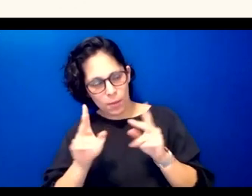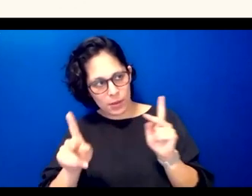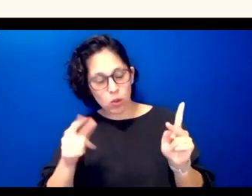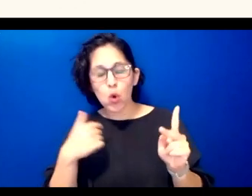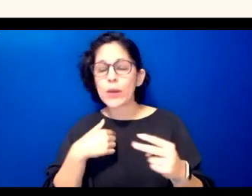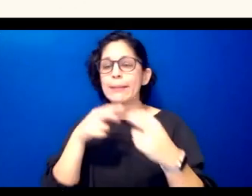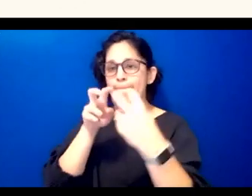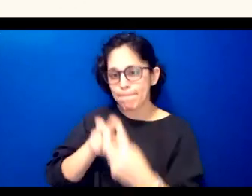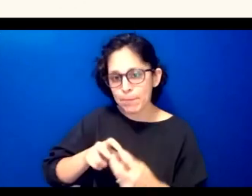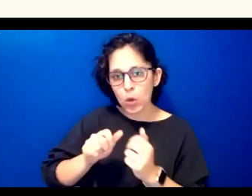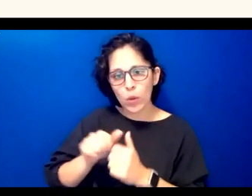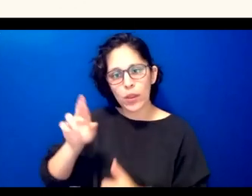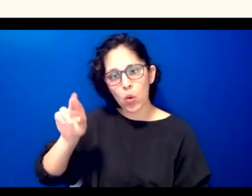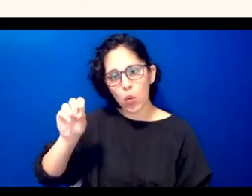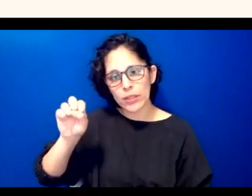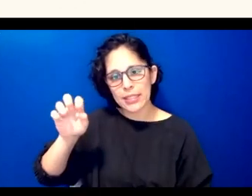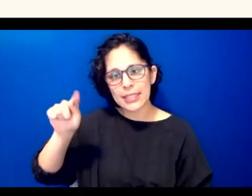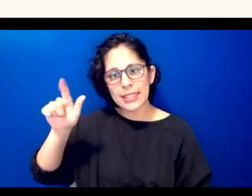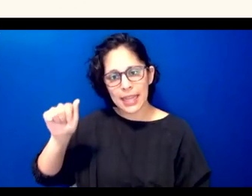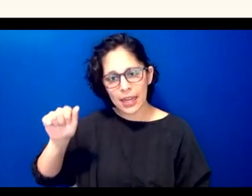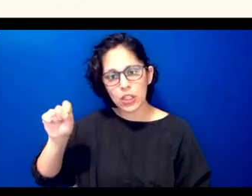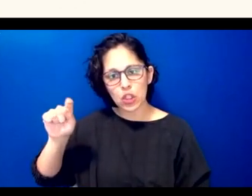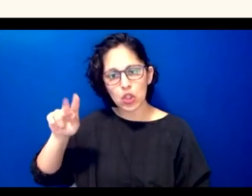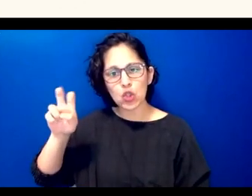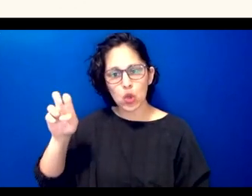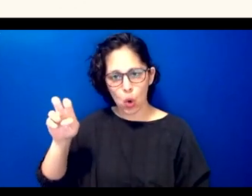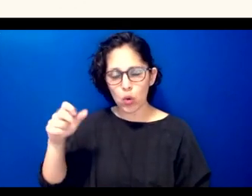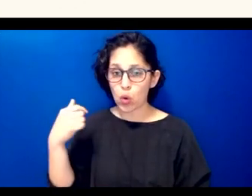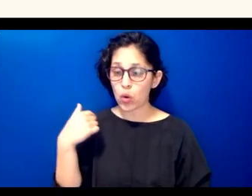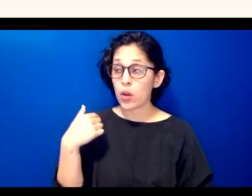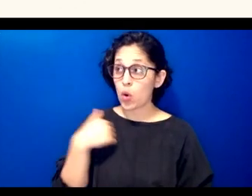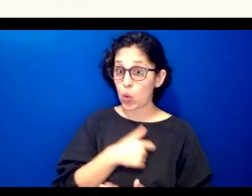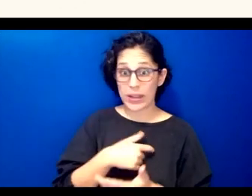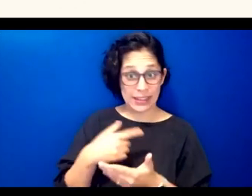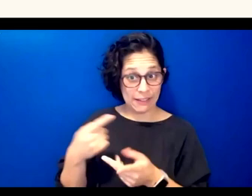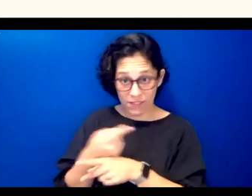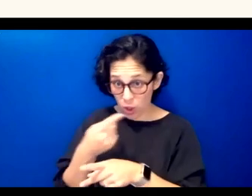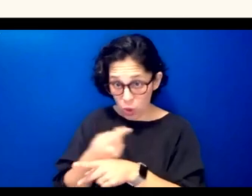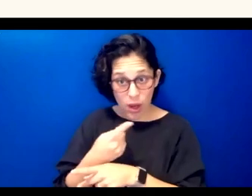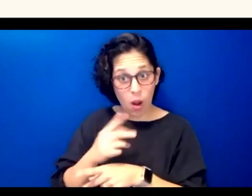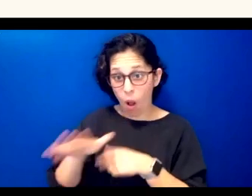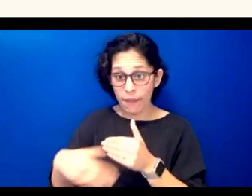worked out the intellectual property rights we retain all rights to all the language content